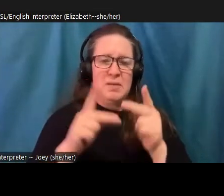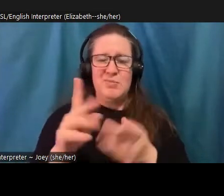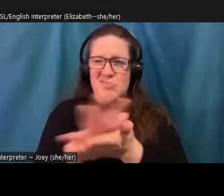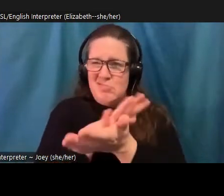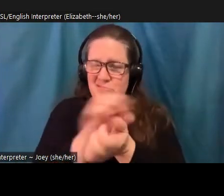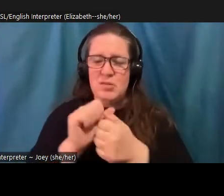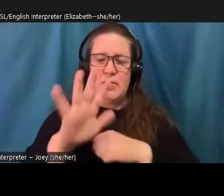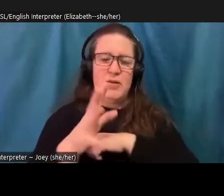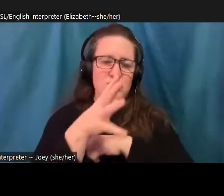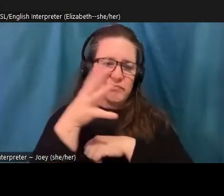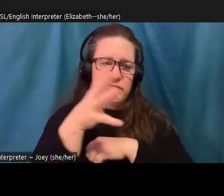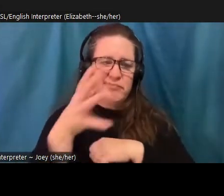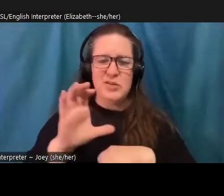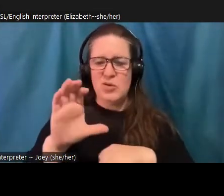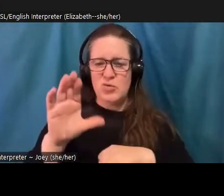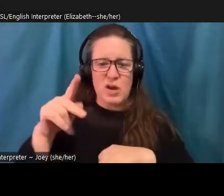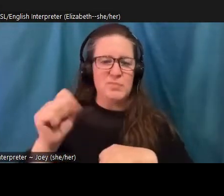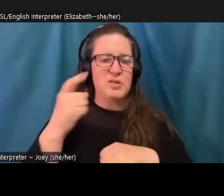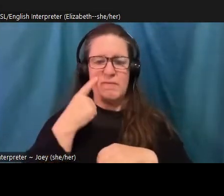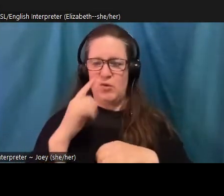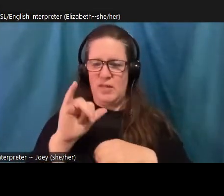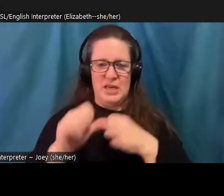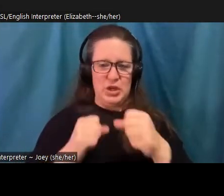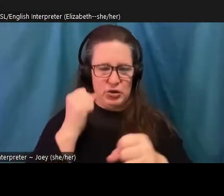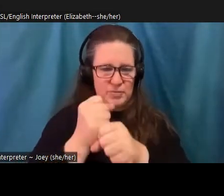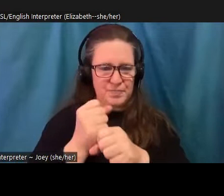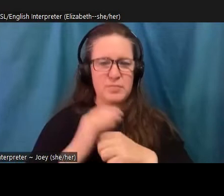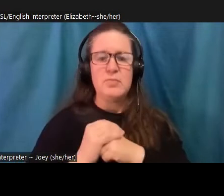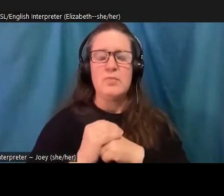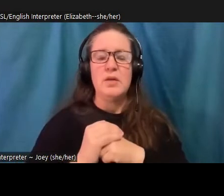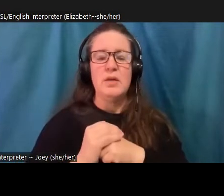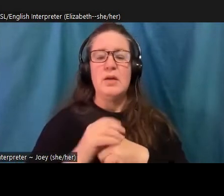And Pakistan is a country that has generated in its entire